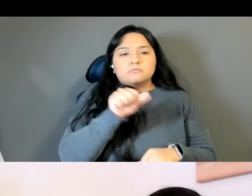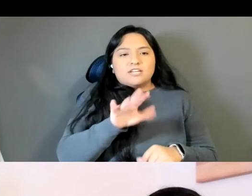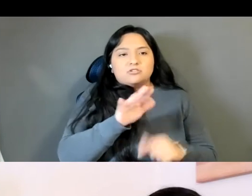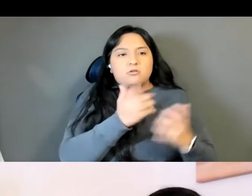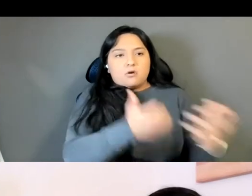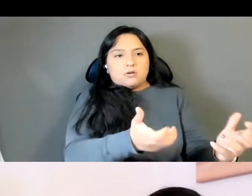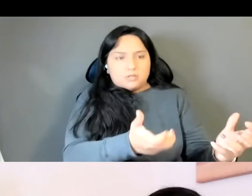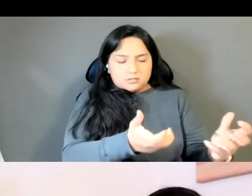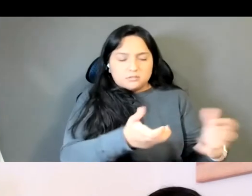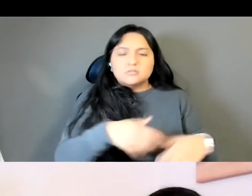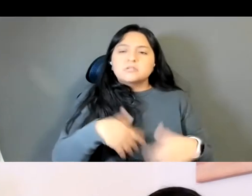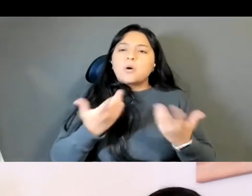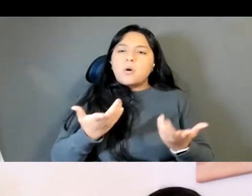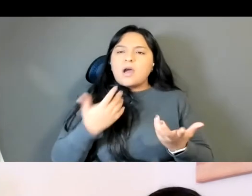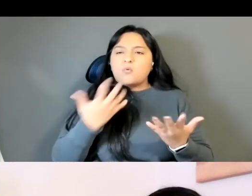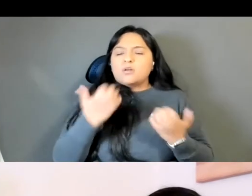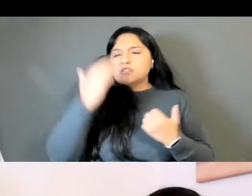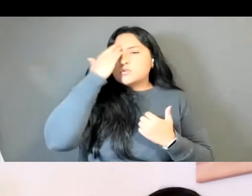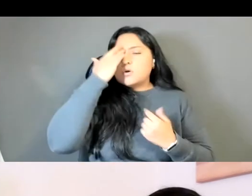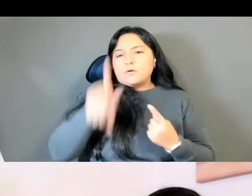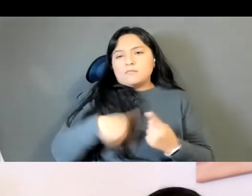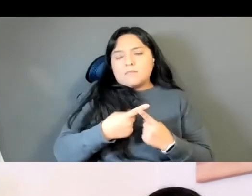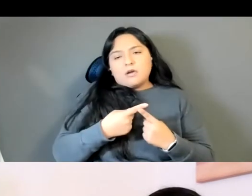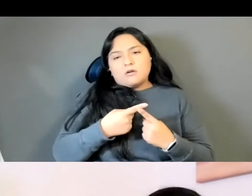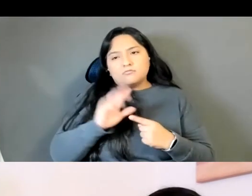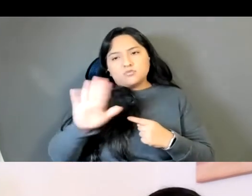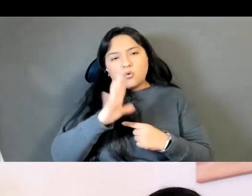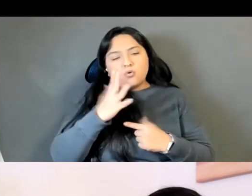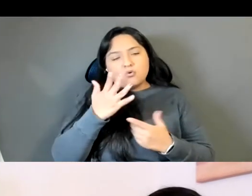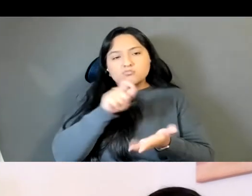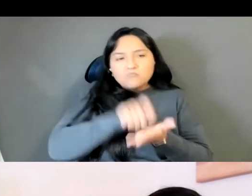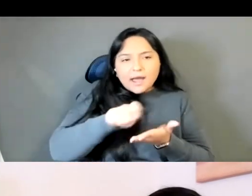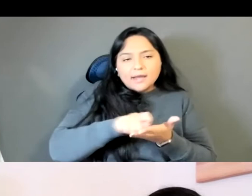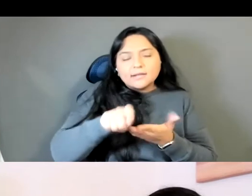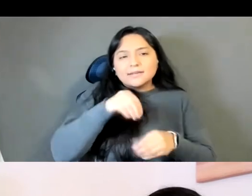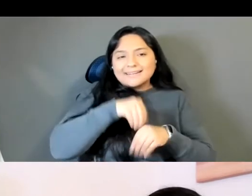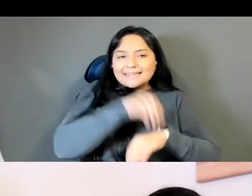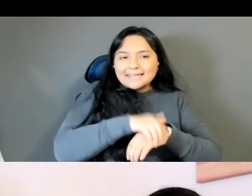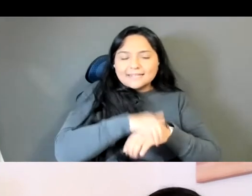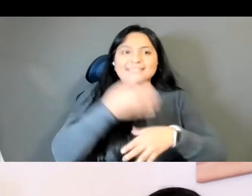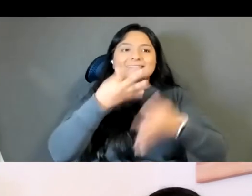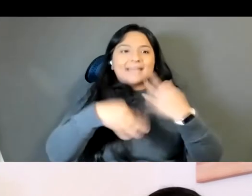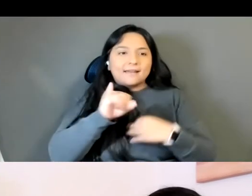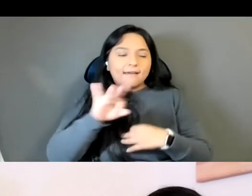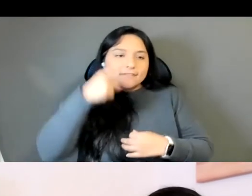in English instead of entire and in Burmese and theory I love their points in your book